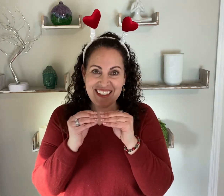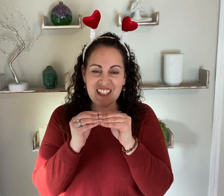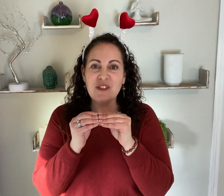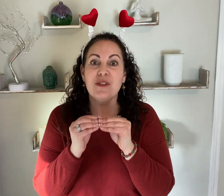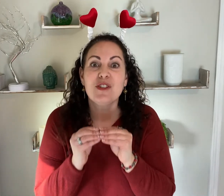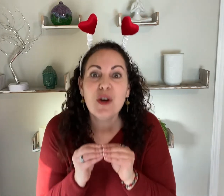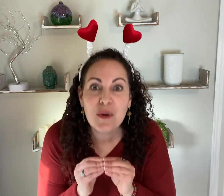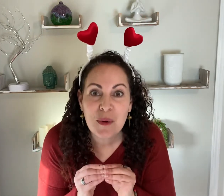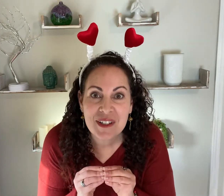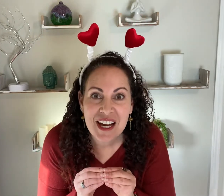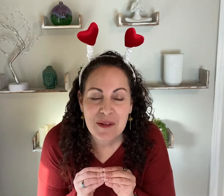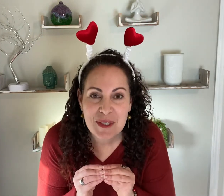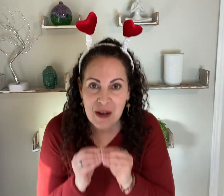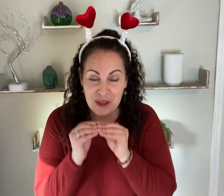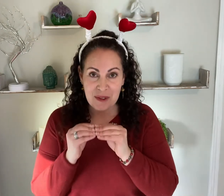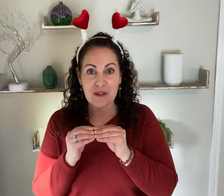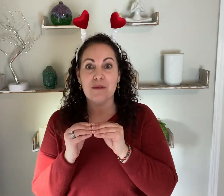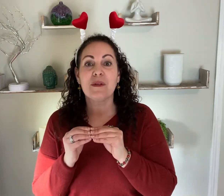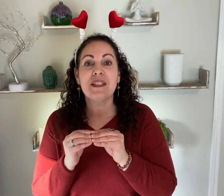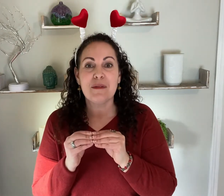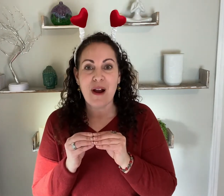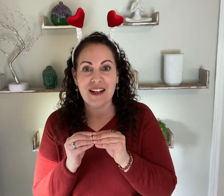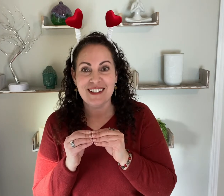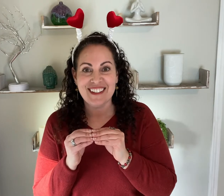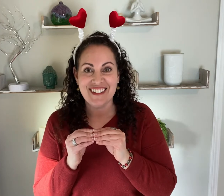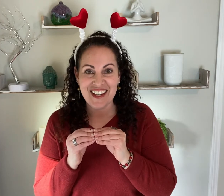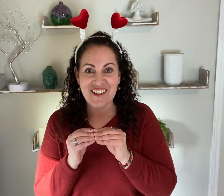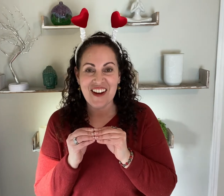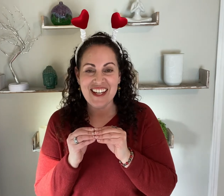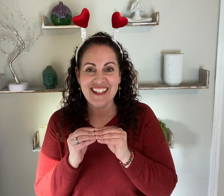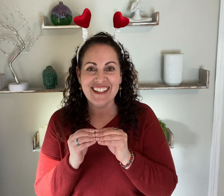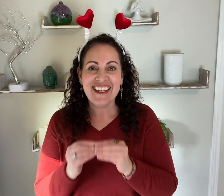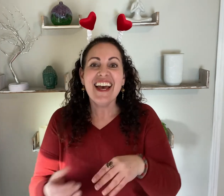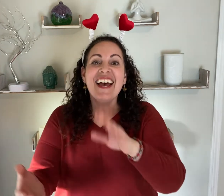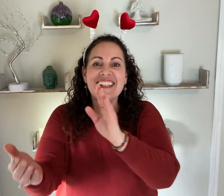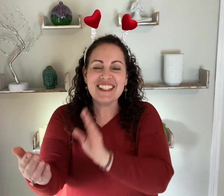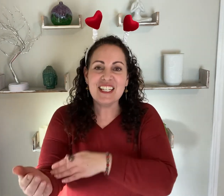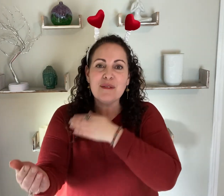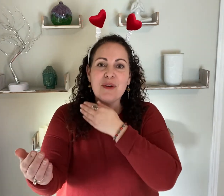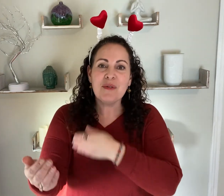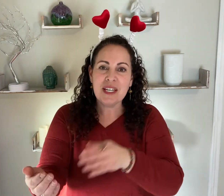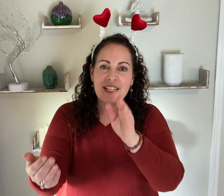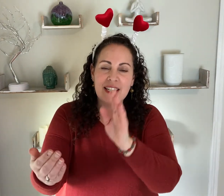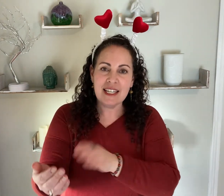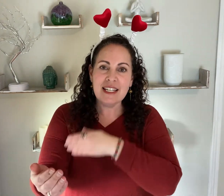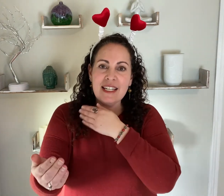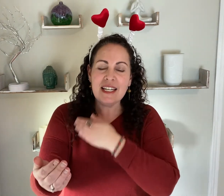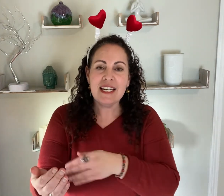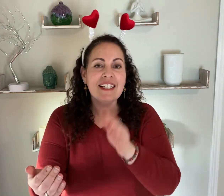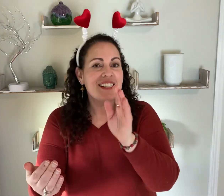Let's do it two more times that way we can really practice. Ok are you ready?